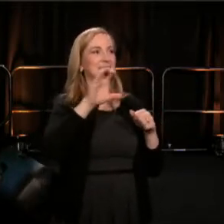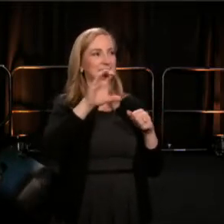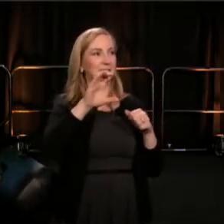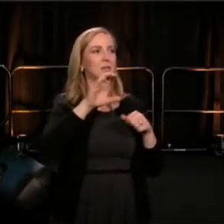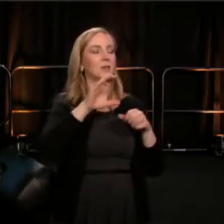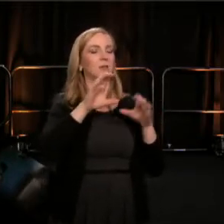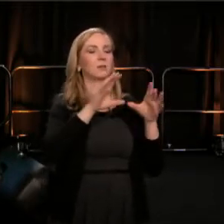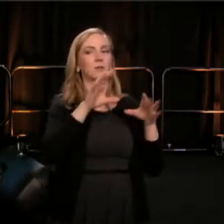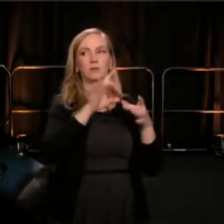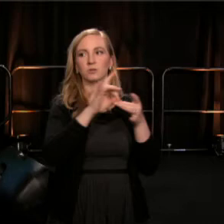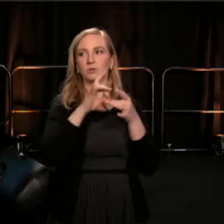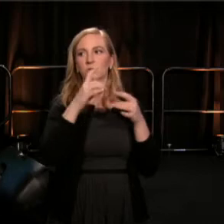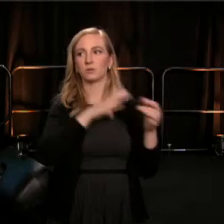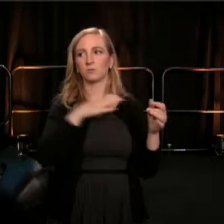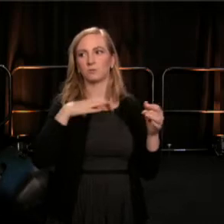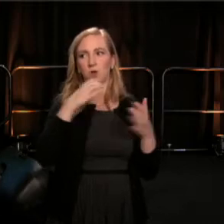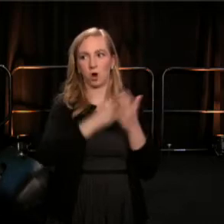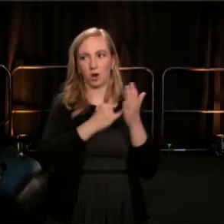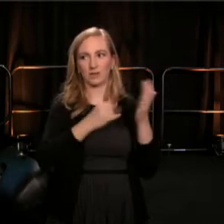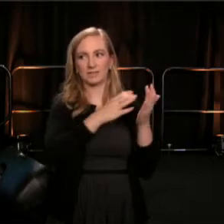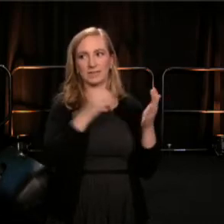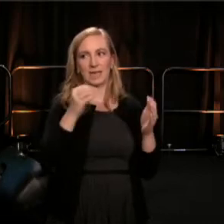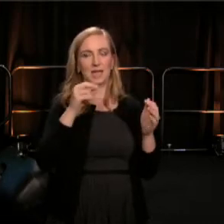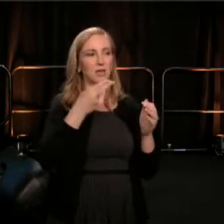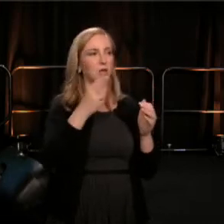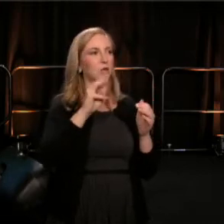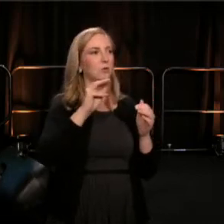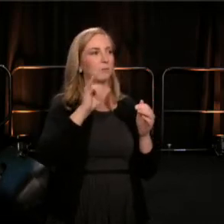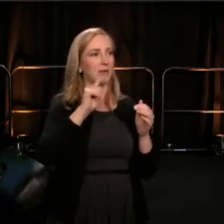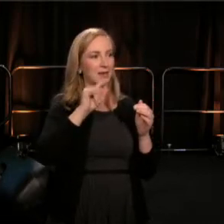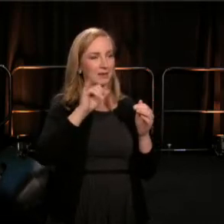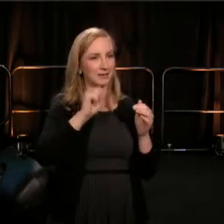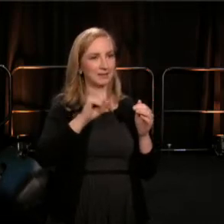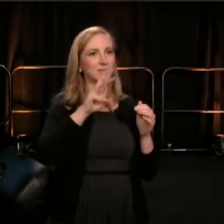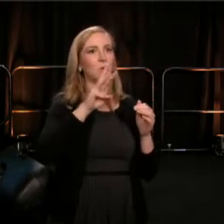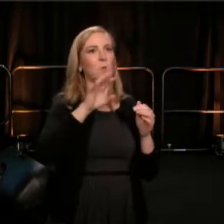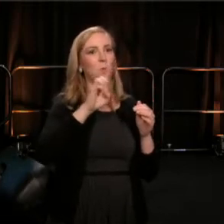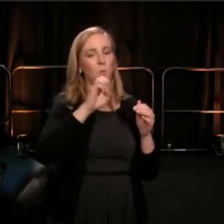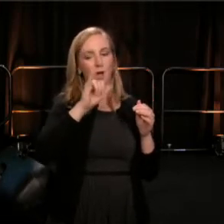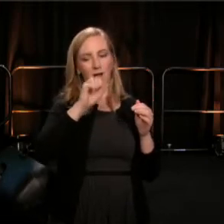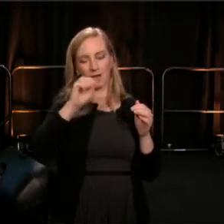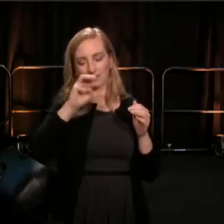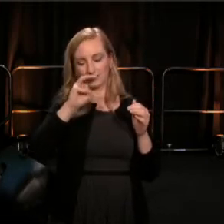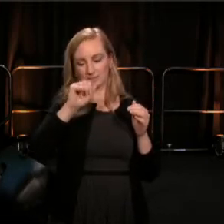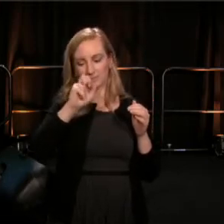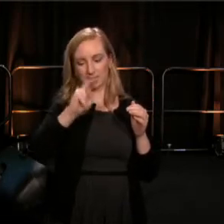Disney Creative, Weissberg Foundation, TheaterMania OvationTix,